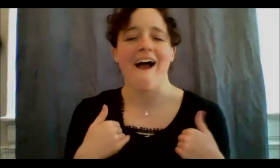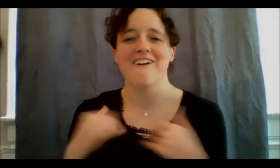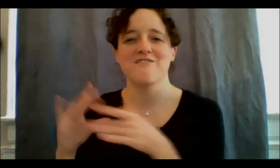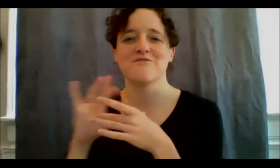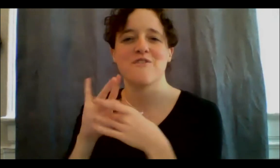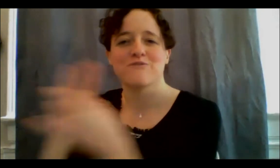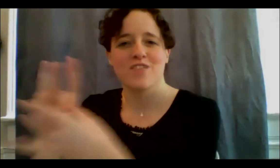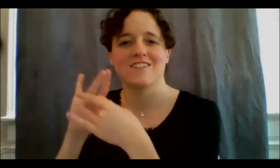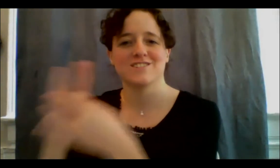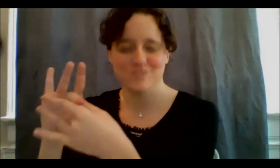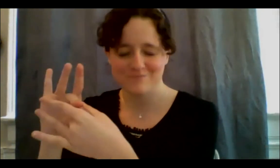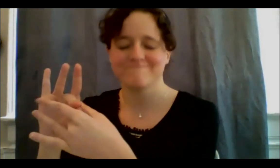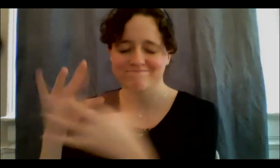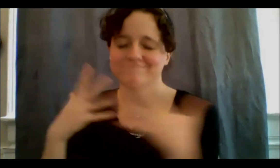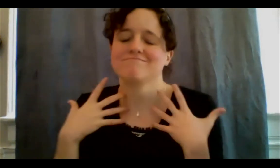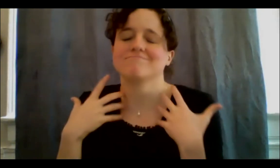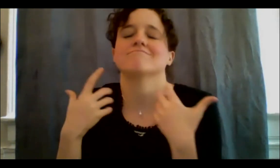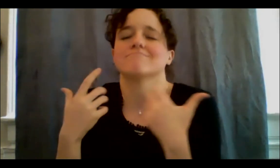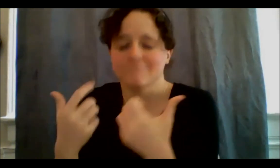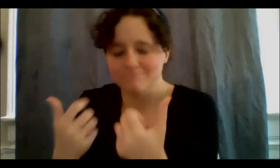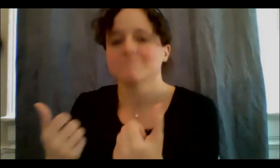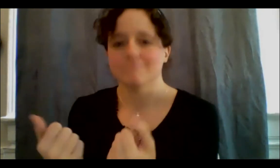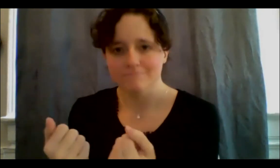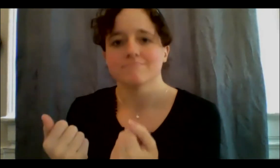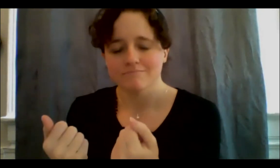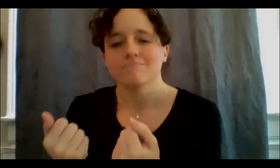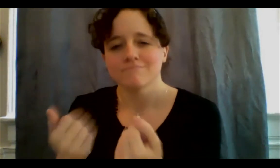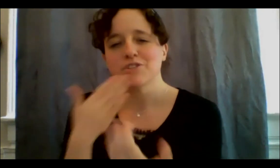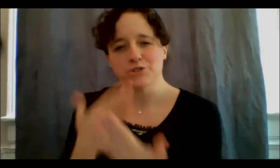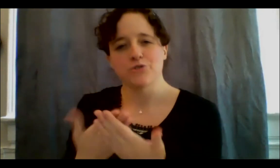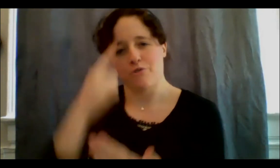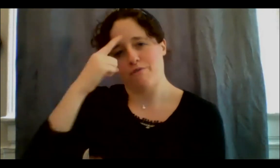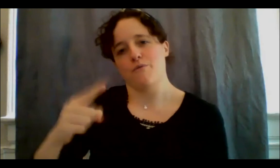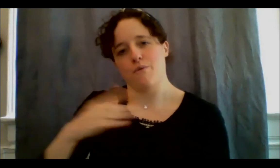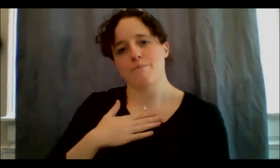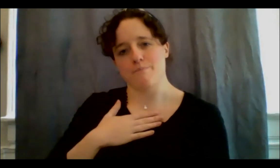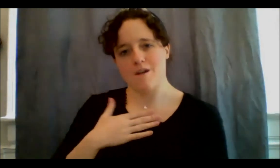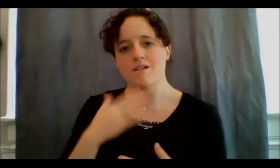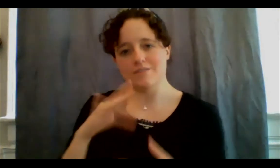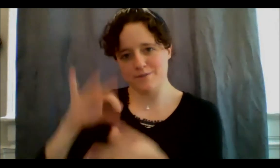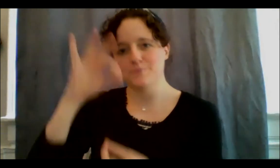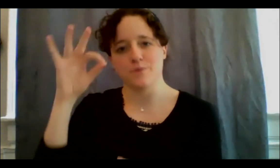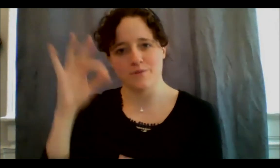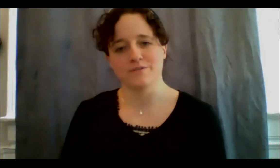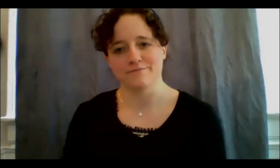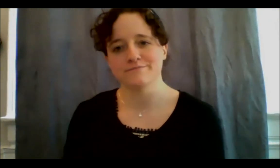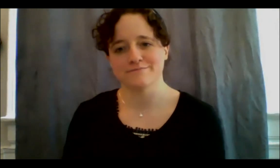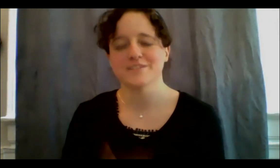mental health, that's really healing for my spirit, you know? So, I'm looking forward to— thank you Johl for saying the light is changing, it's